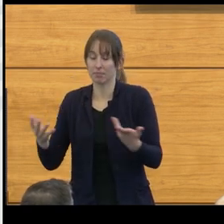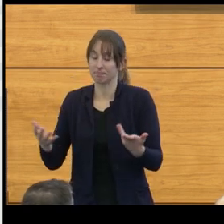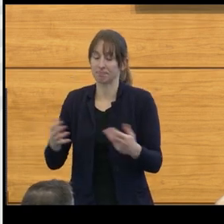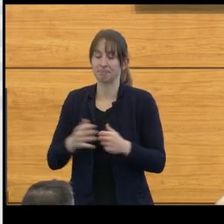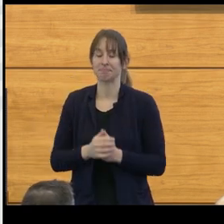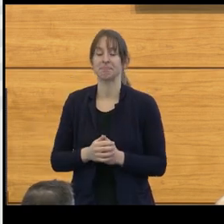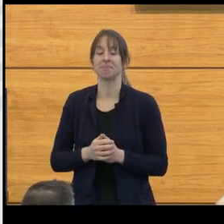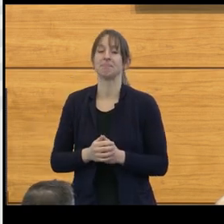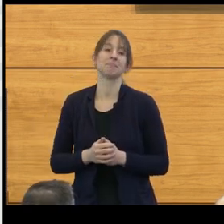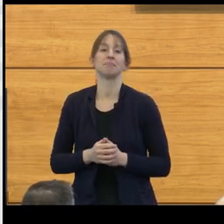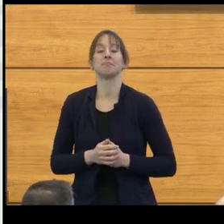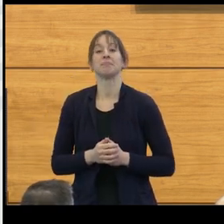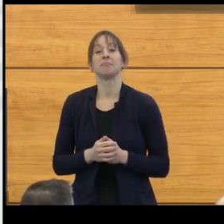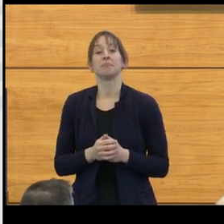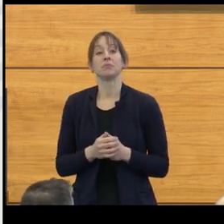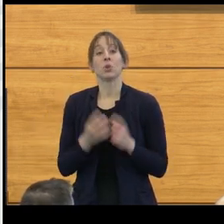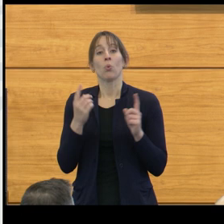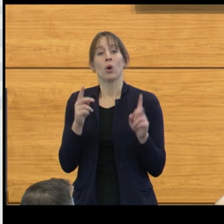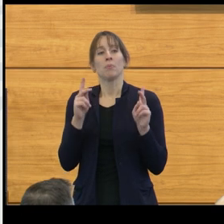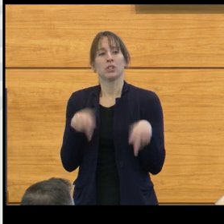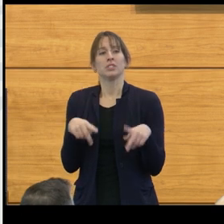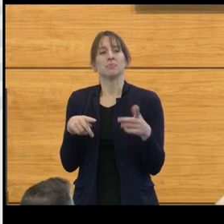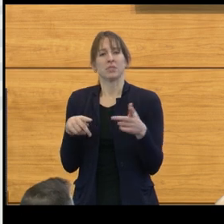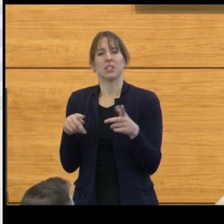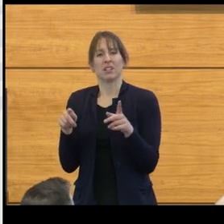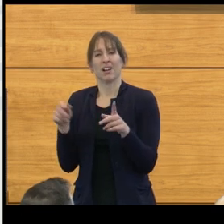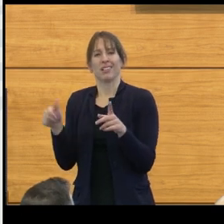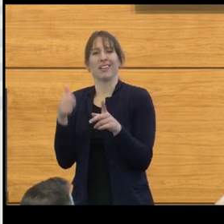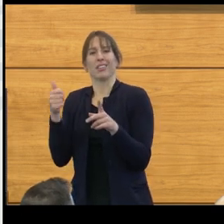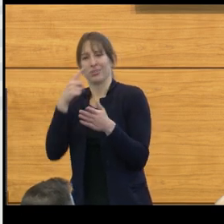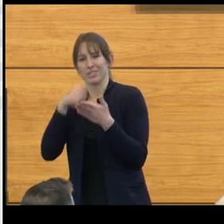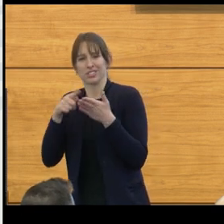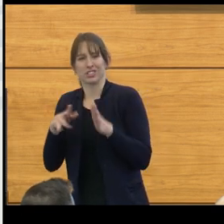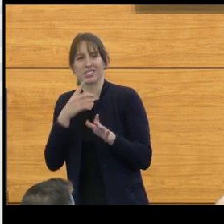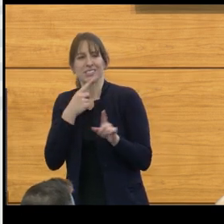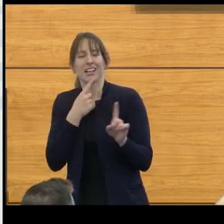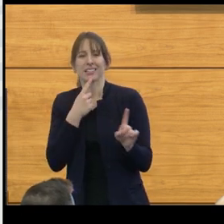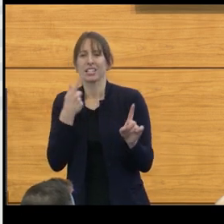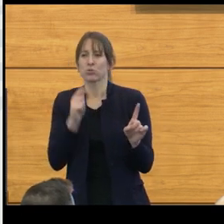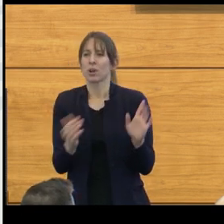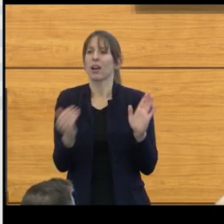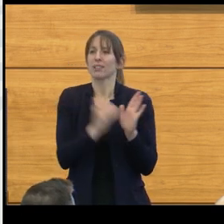in the United States, said that, you know, we tried again and again to create a system